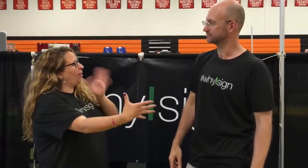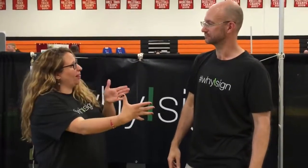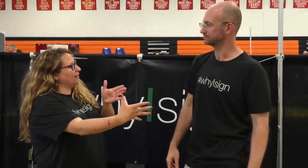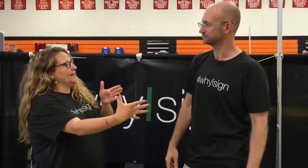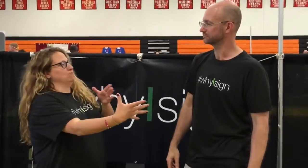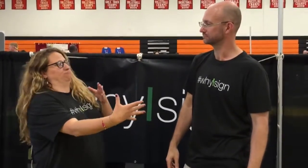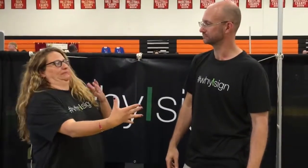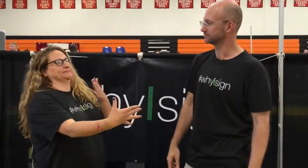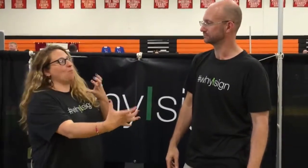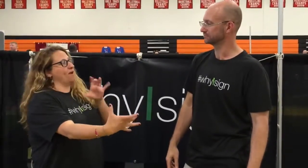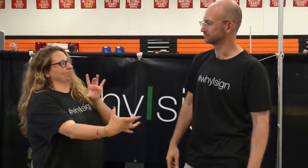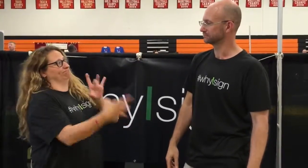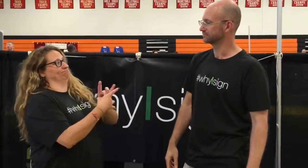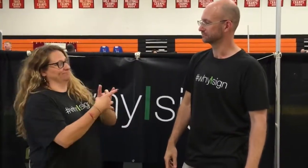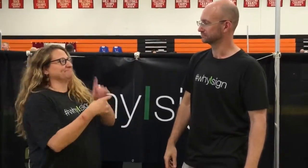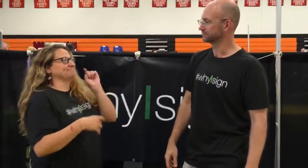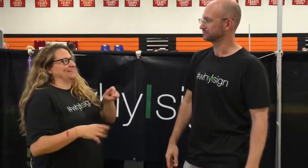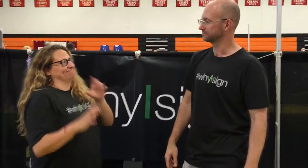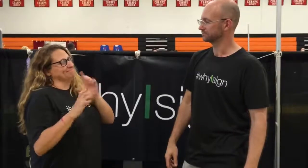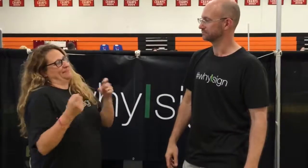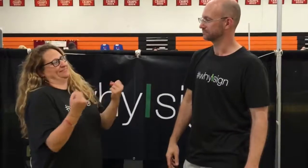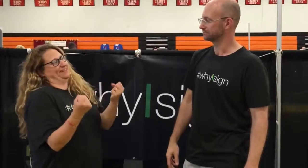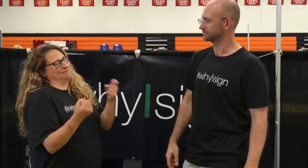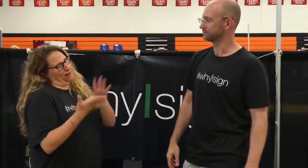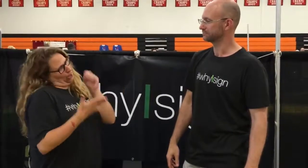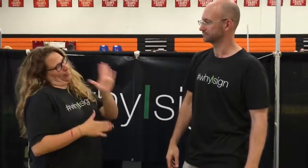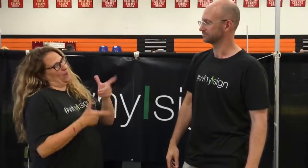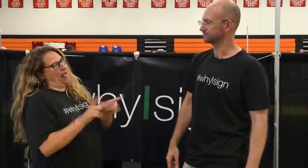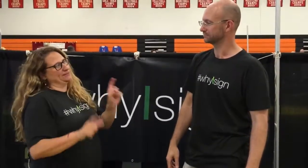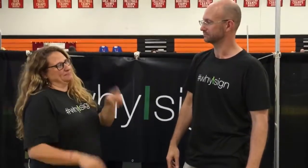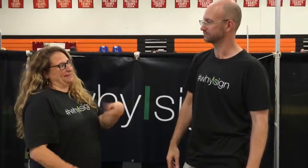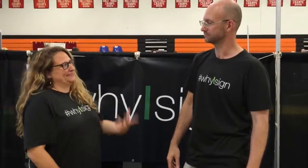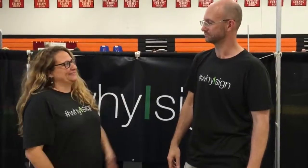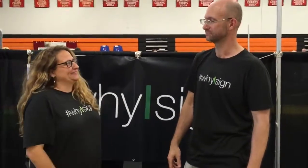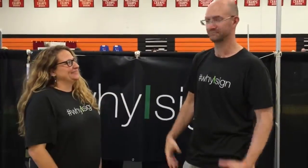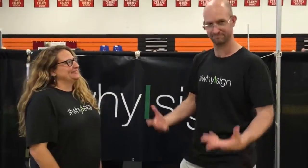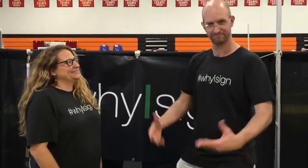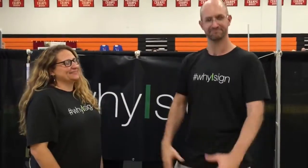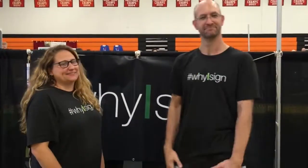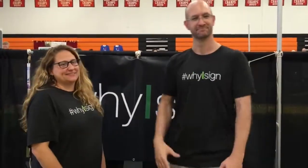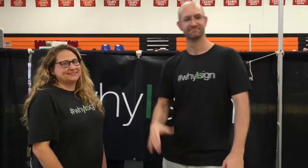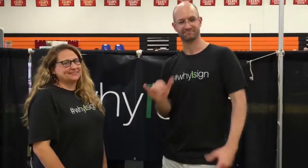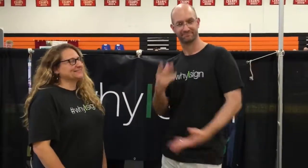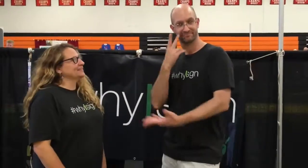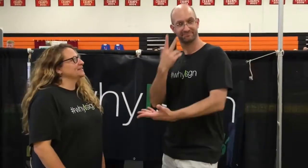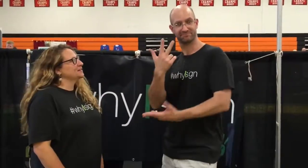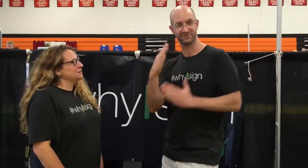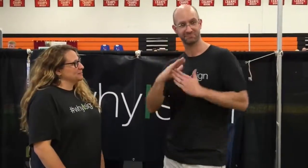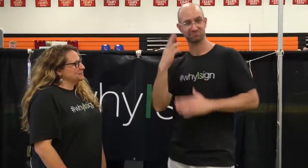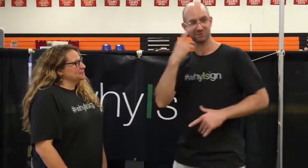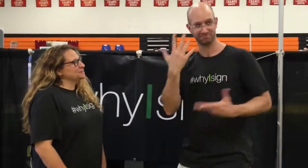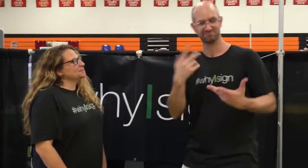So, in order to have a relationship with them, they must be able to communicate with them via sign language. So they have to learn their language. Okay, so you saw the three top reasons why we sign.